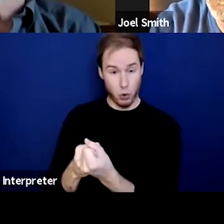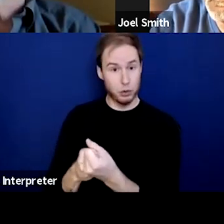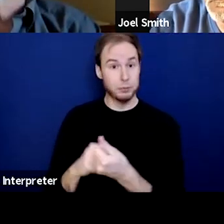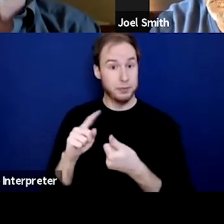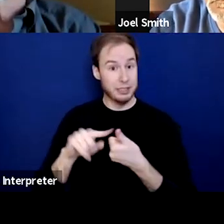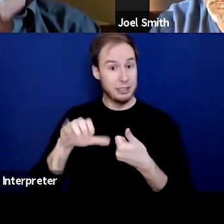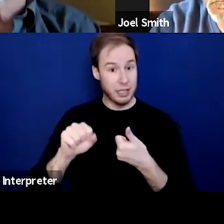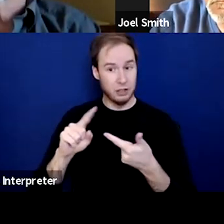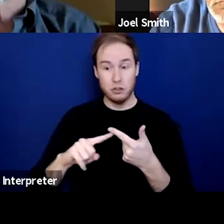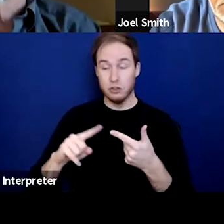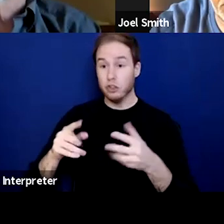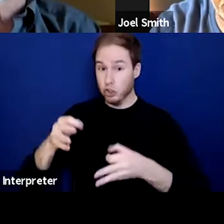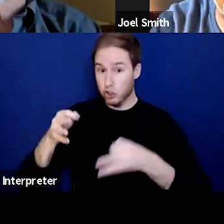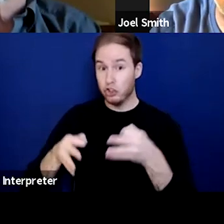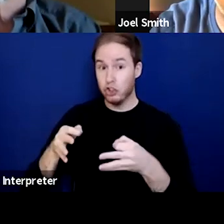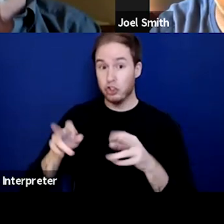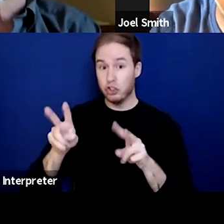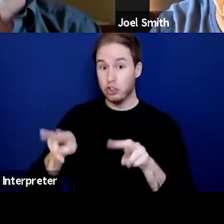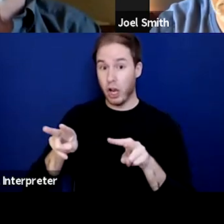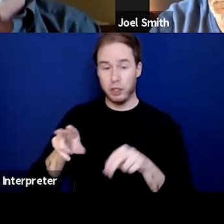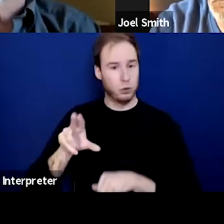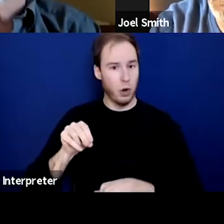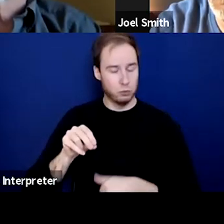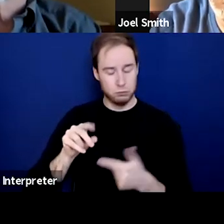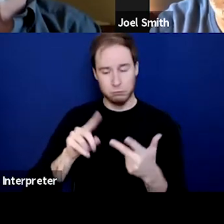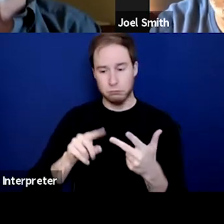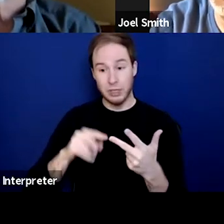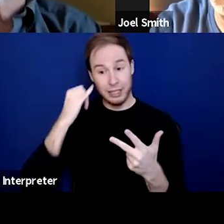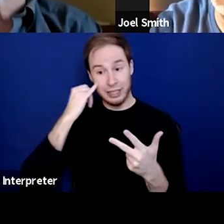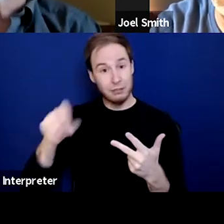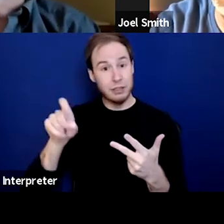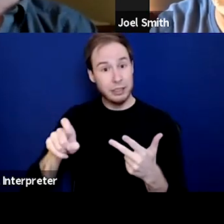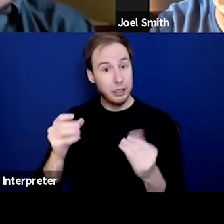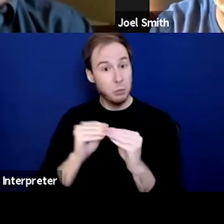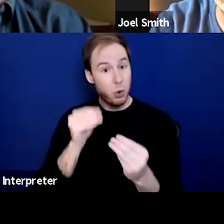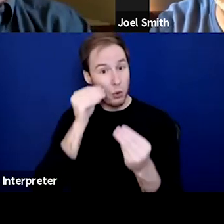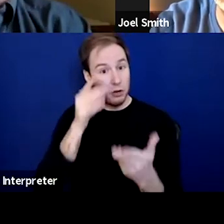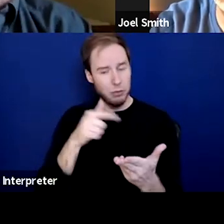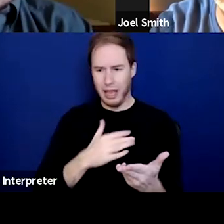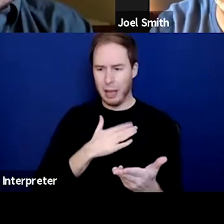If they need some additional information about recovery, oh, you know I'll give it to them.